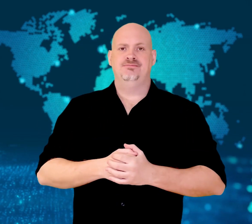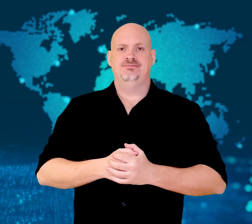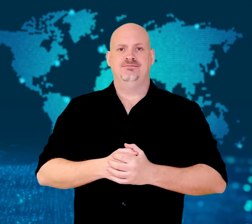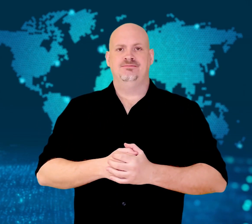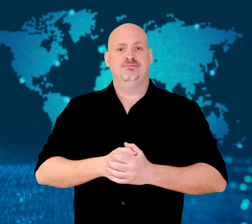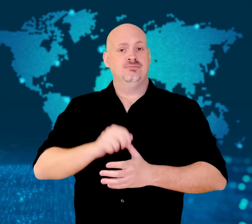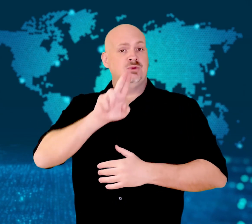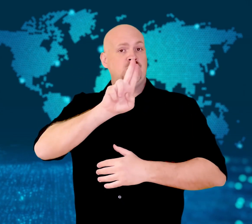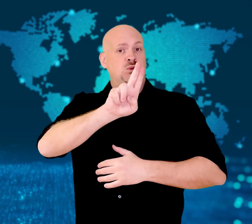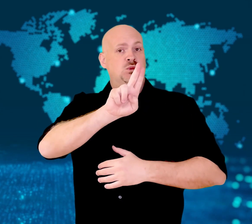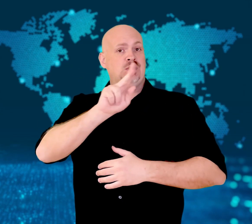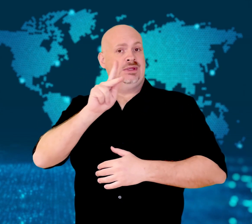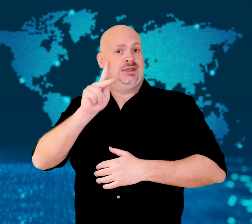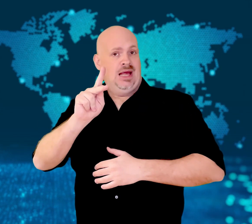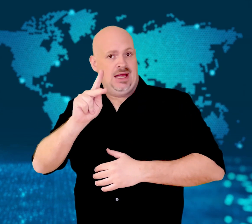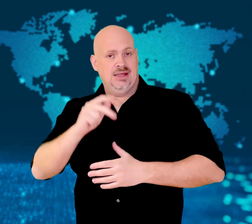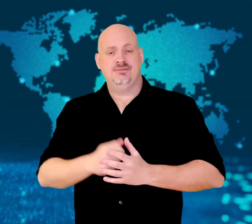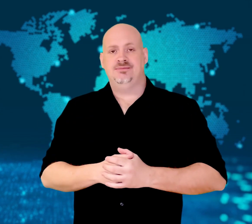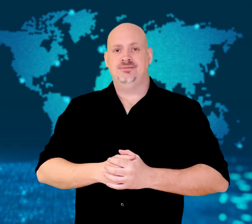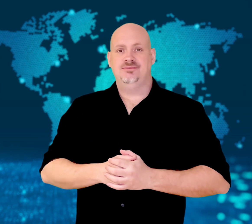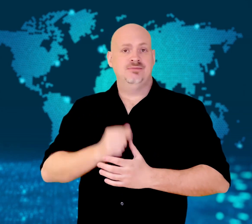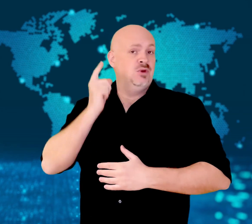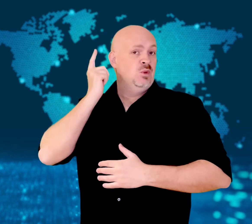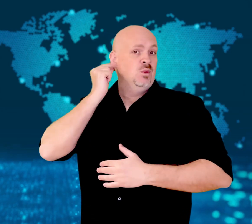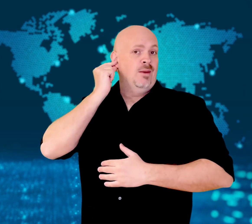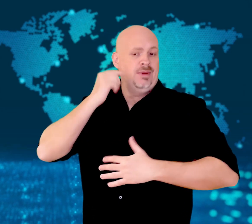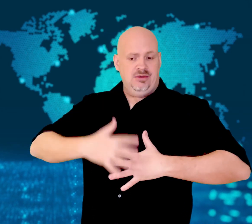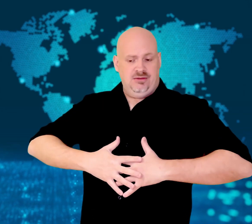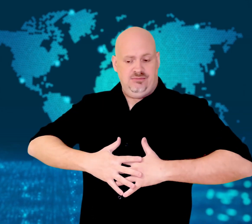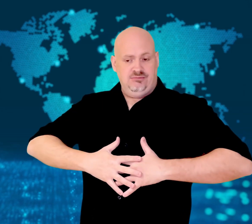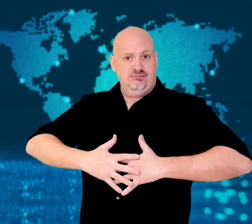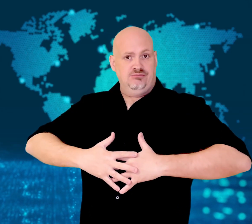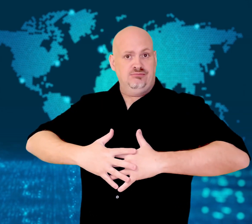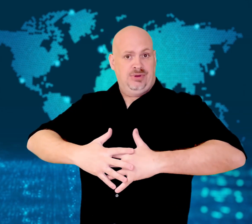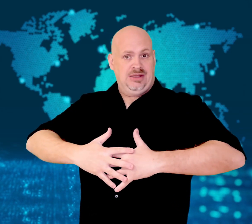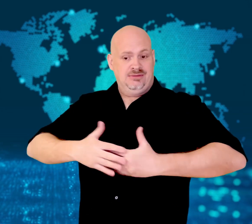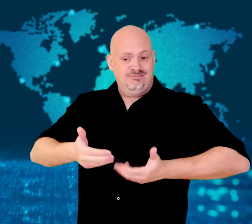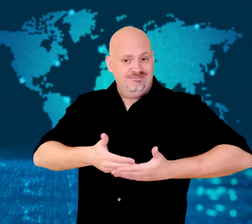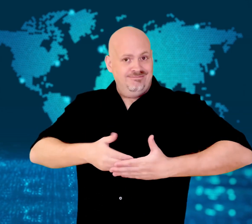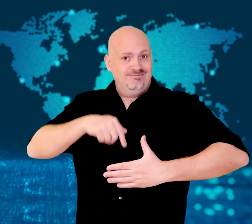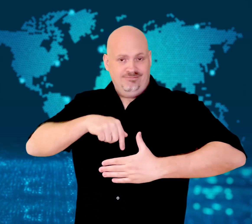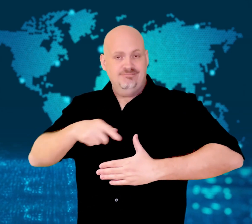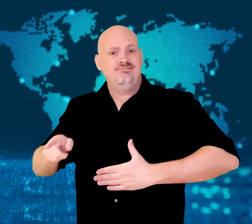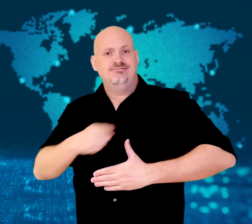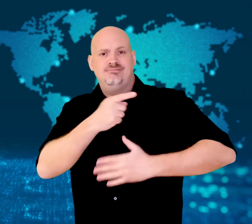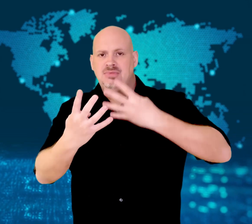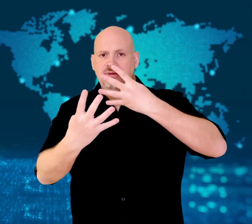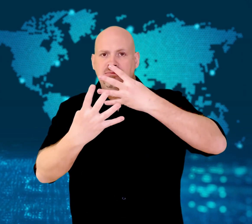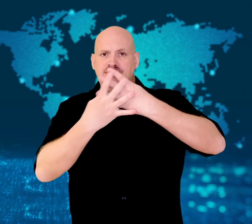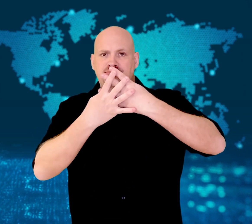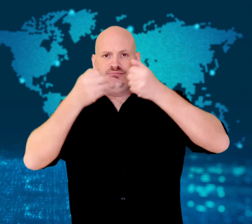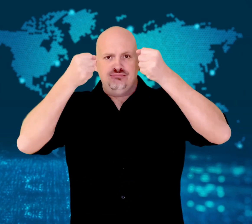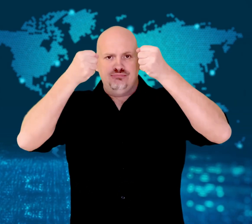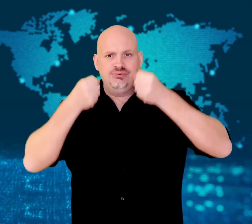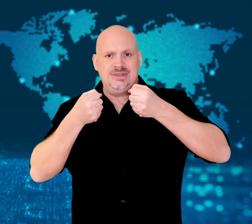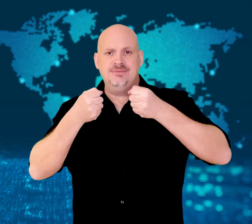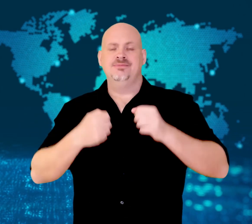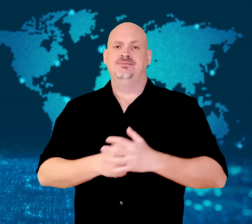Pregnant woman imprisoned.